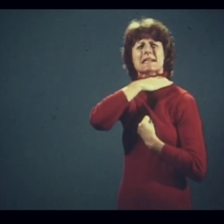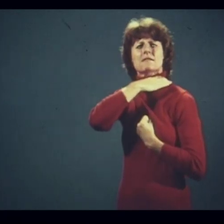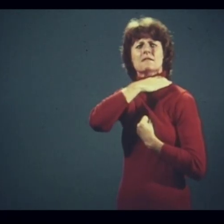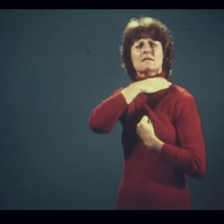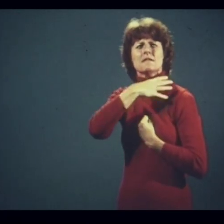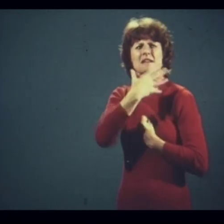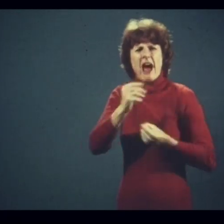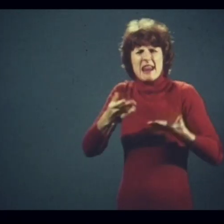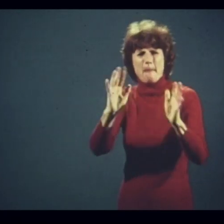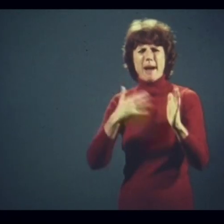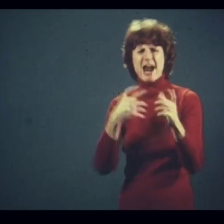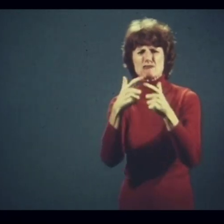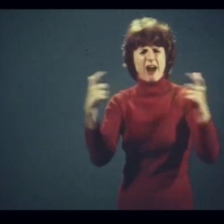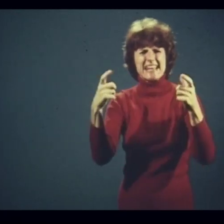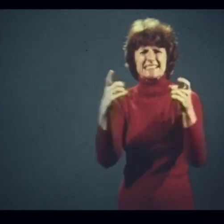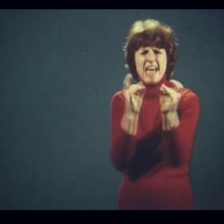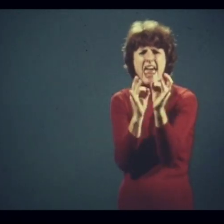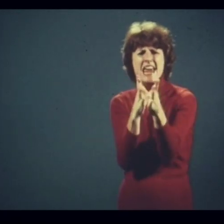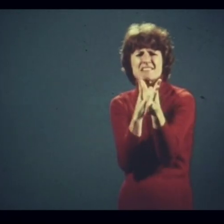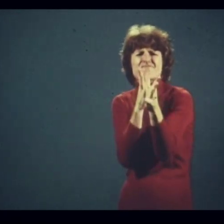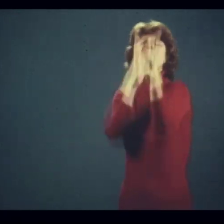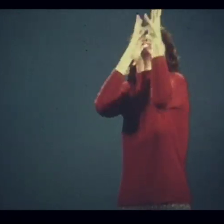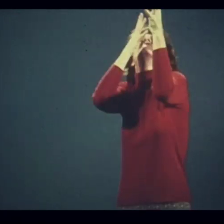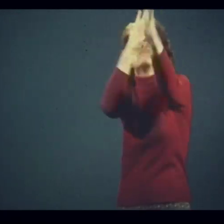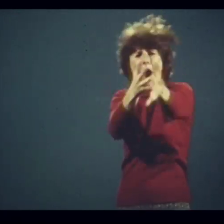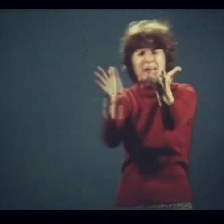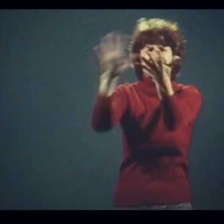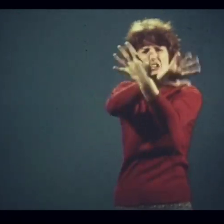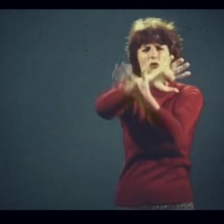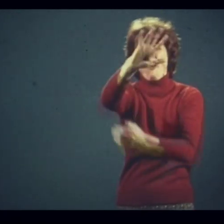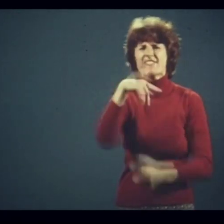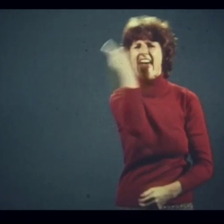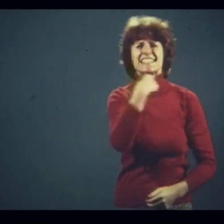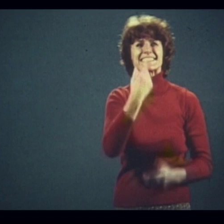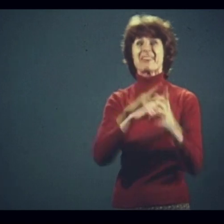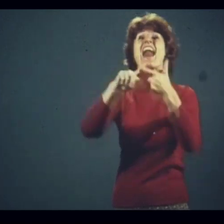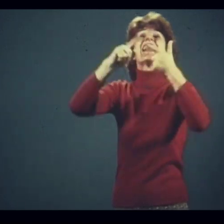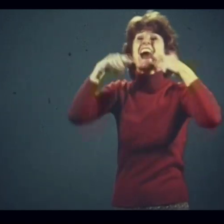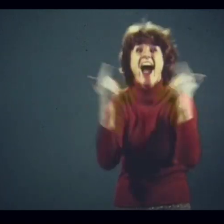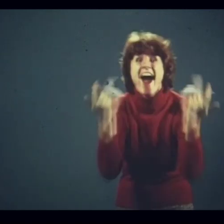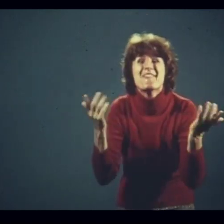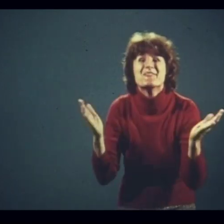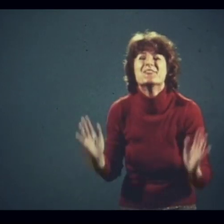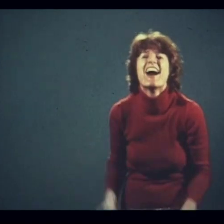And let my great hate vomit in your face And laugh!